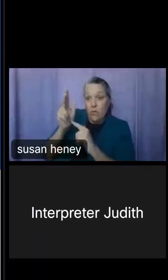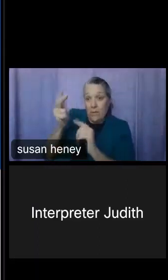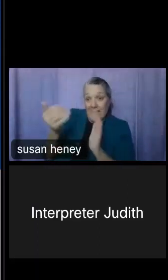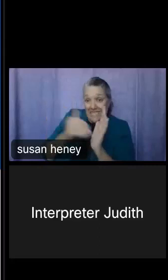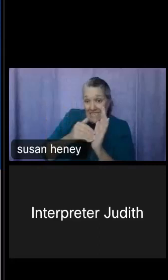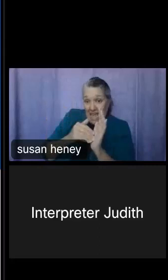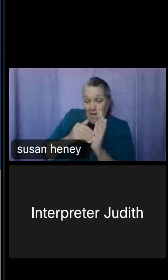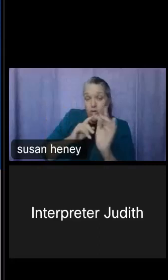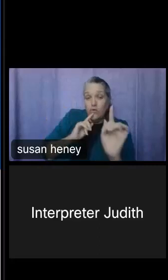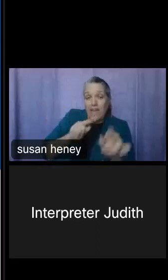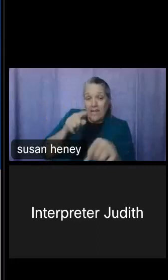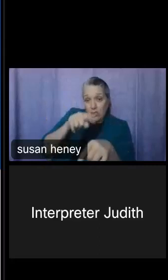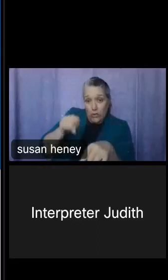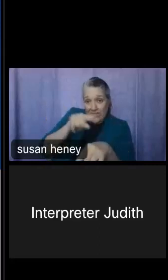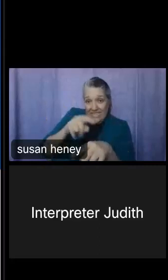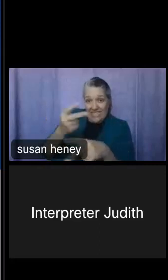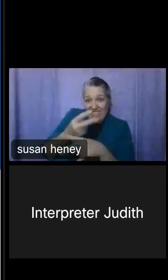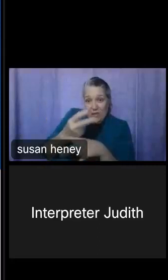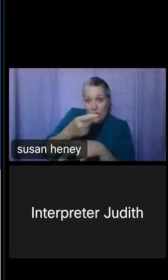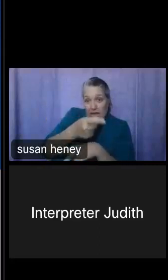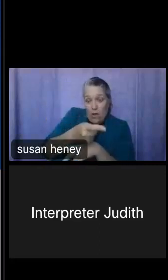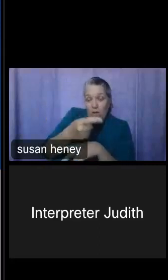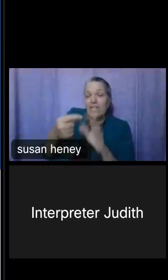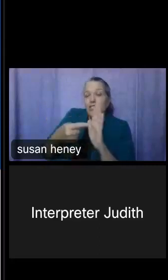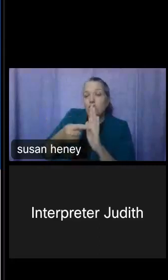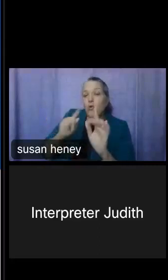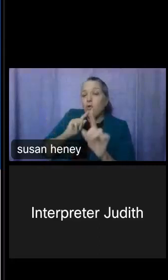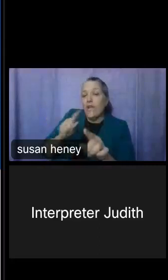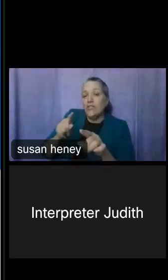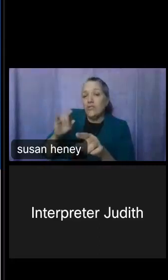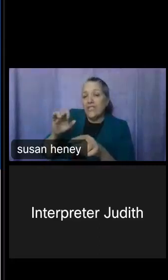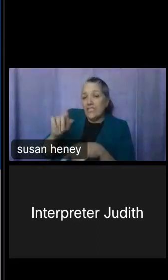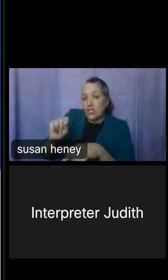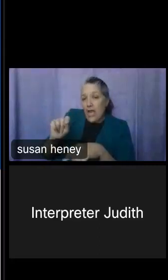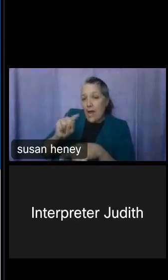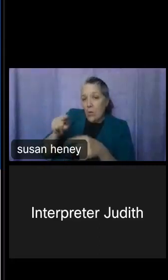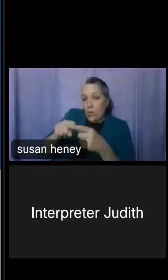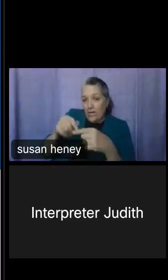And please do show your answers in the chat when you have a chance so that just lets us